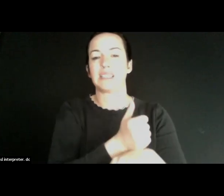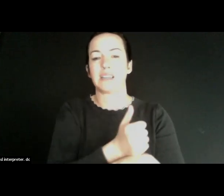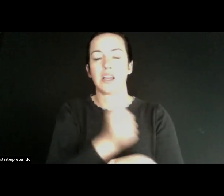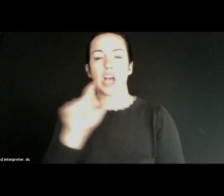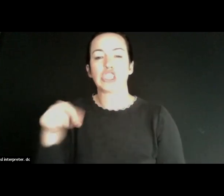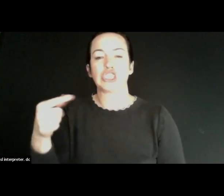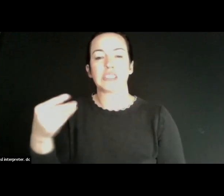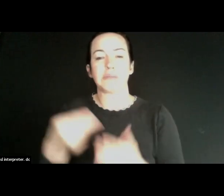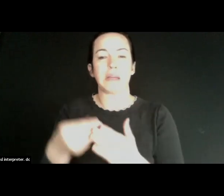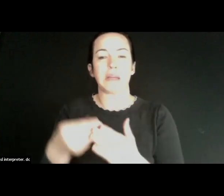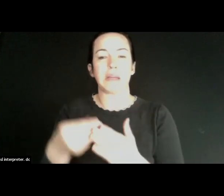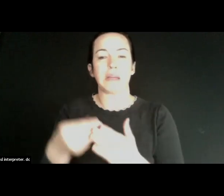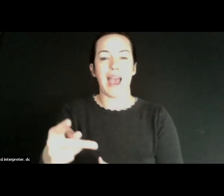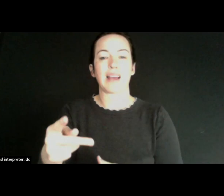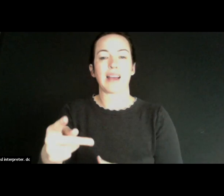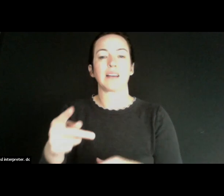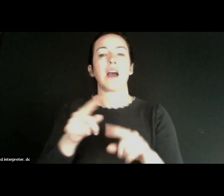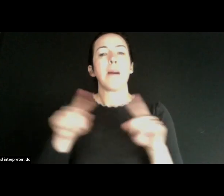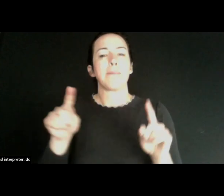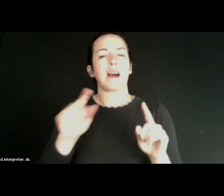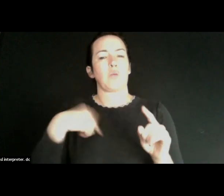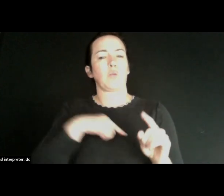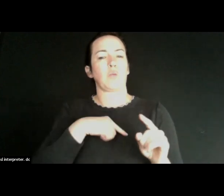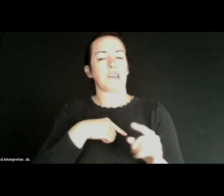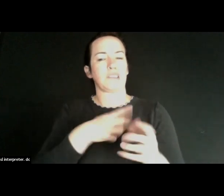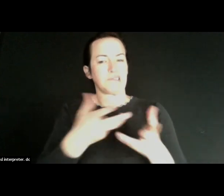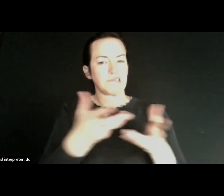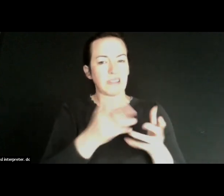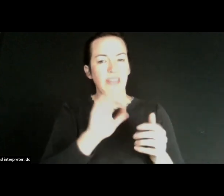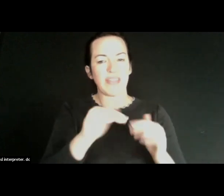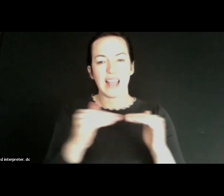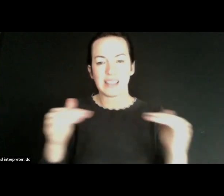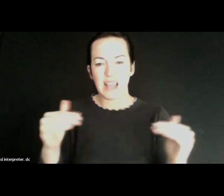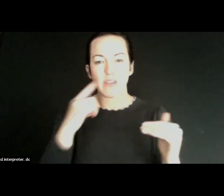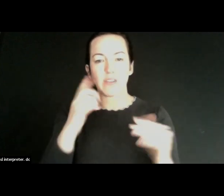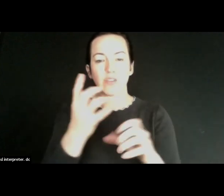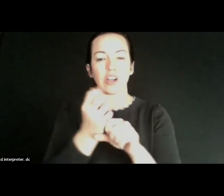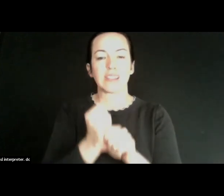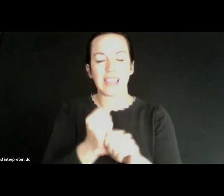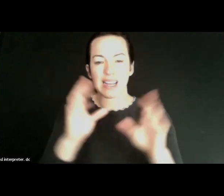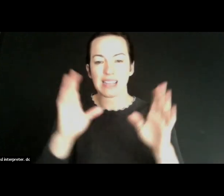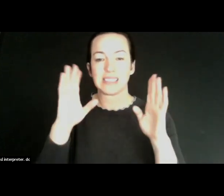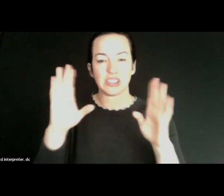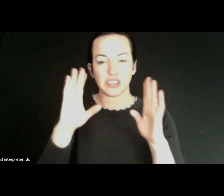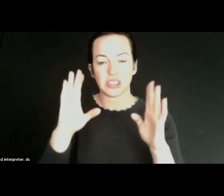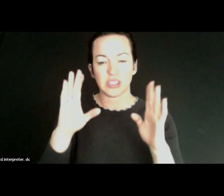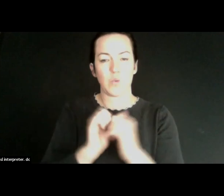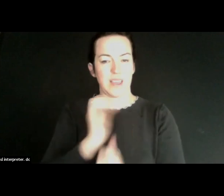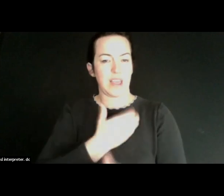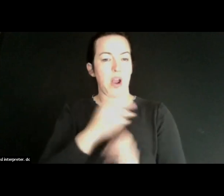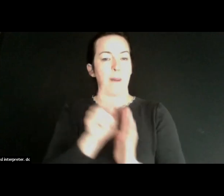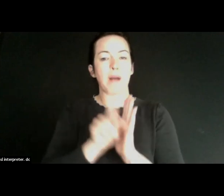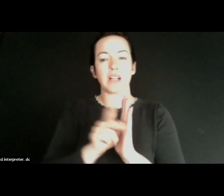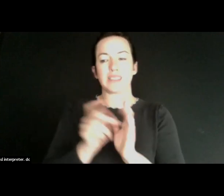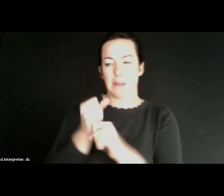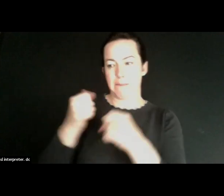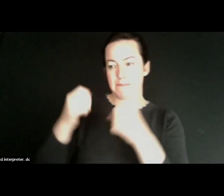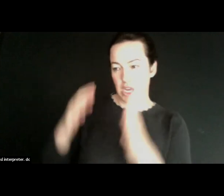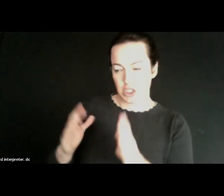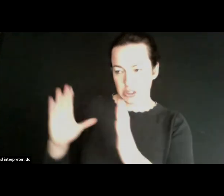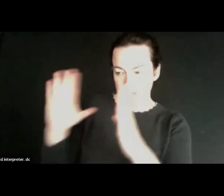policy. And so we're working at that level to get attention with our policymakers to help them to